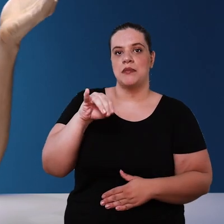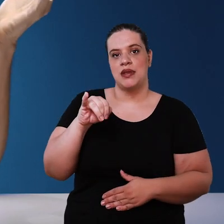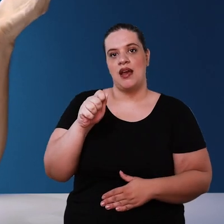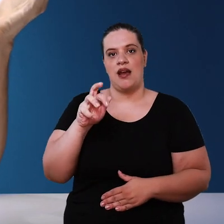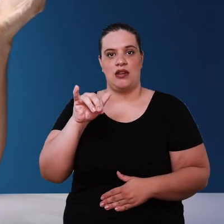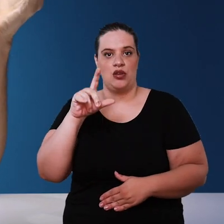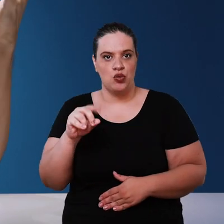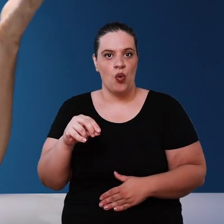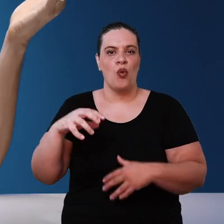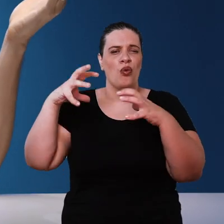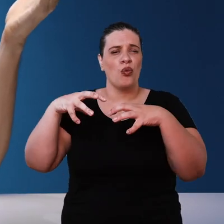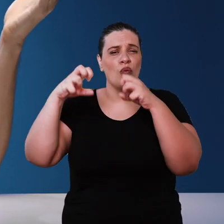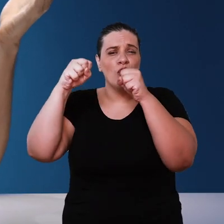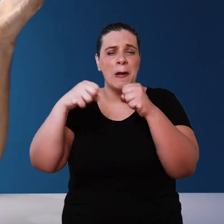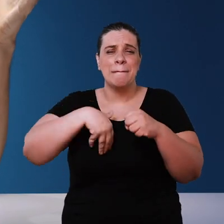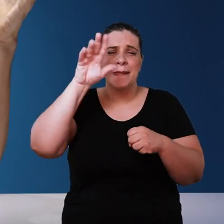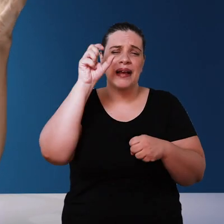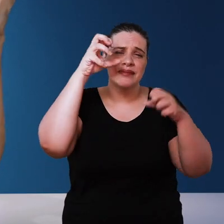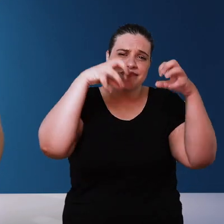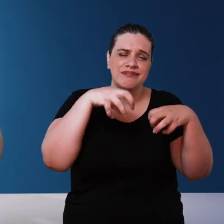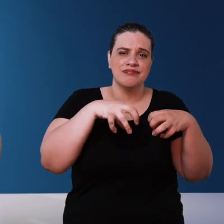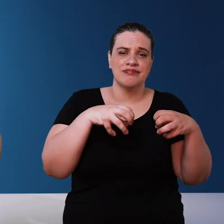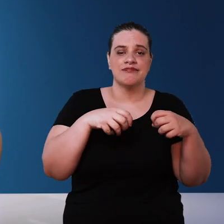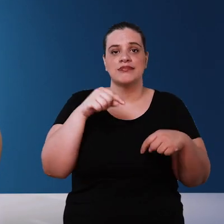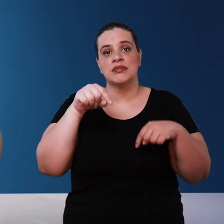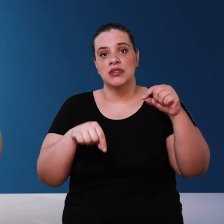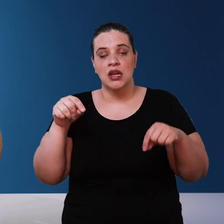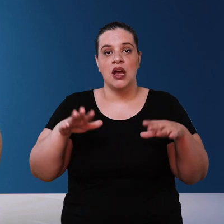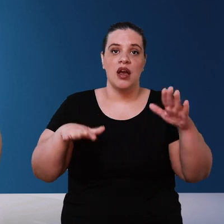even longer dry period and other wetter places have a much shorter dry period of two